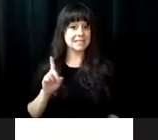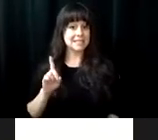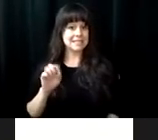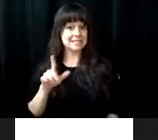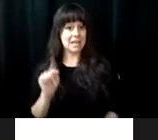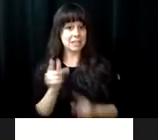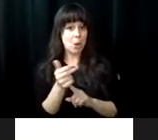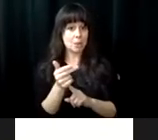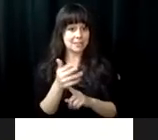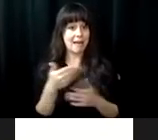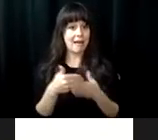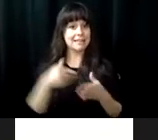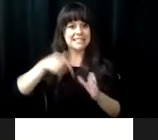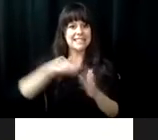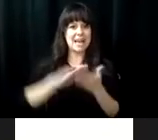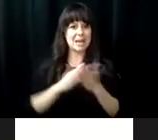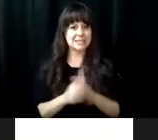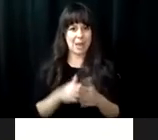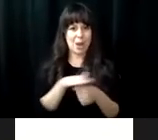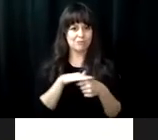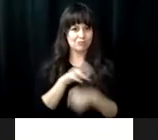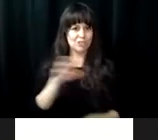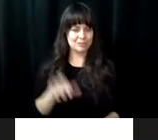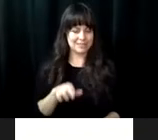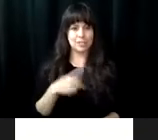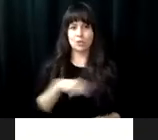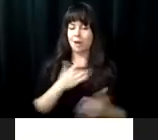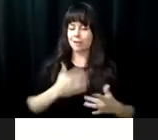experience next. >> Happy anniversary VRCBVI.